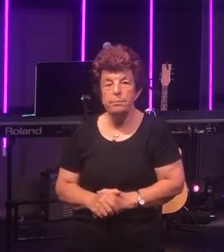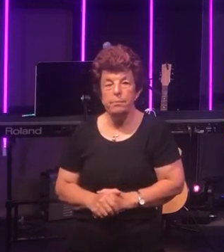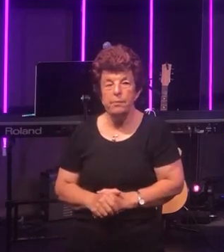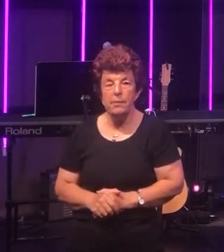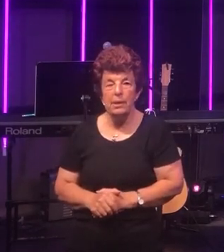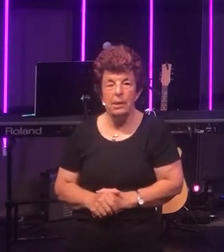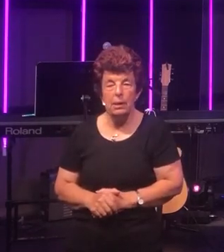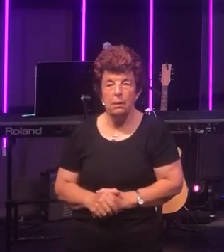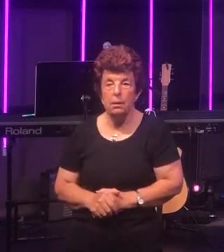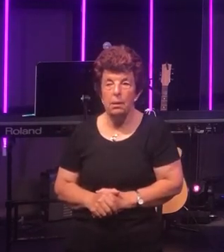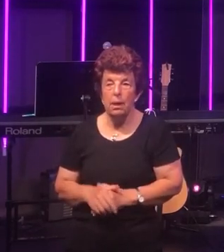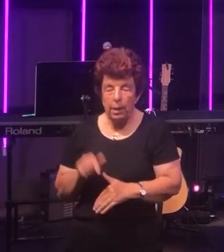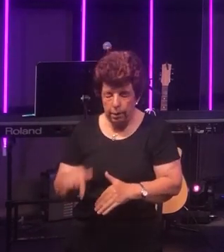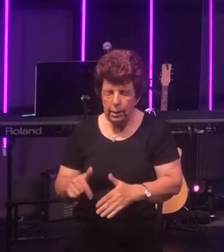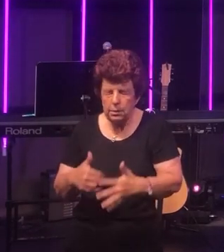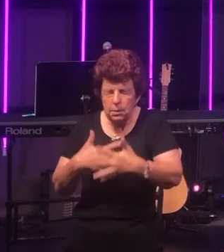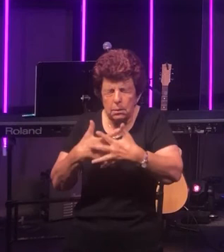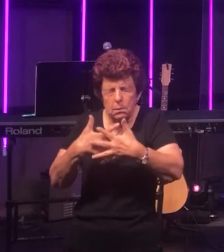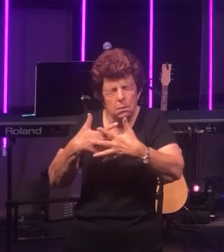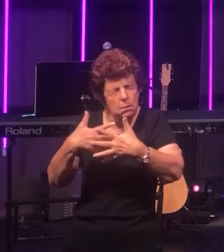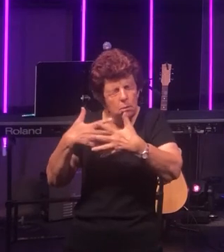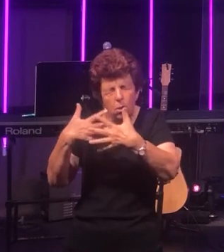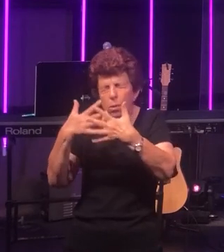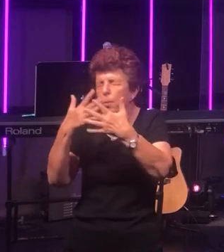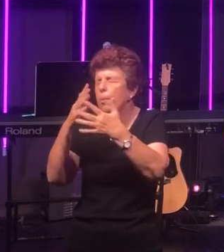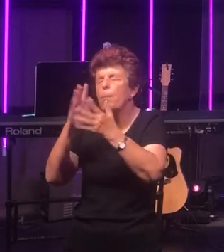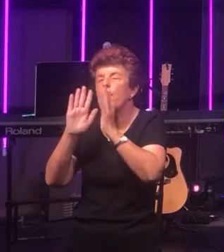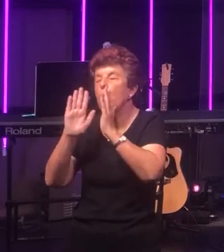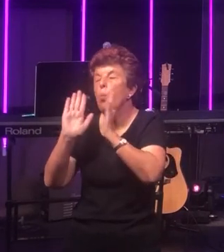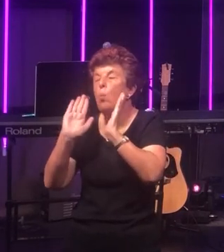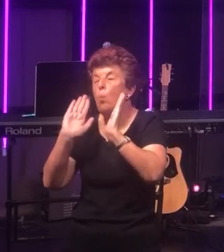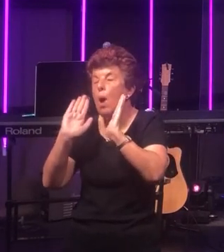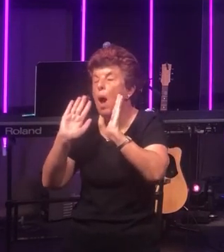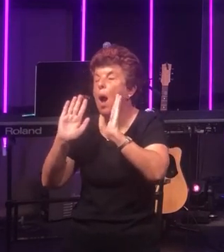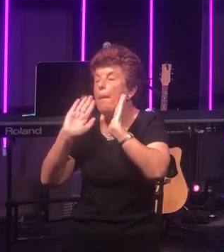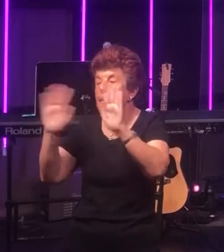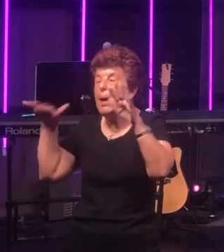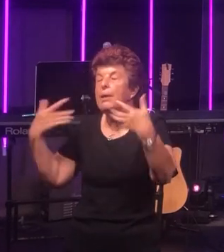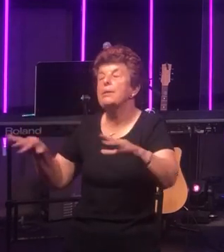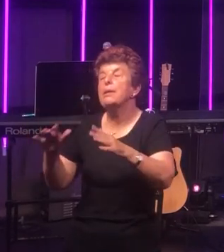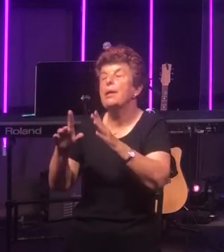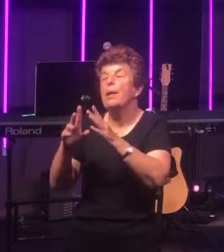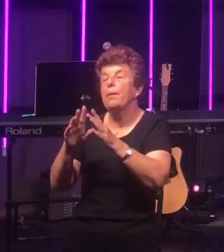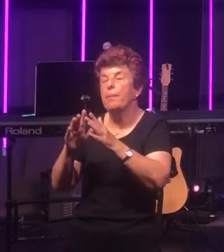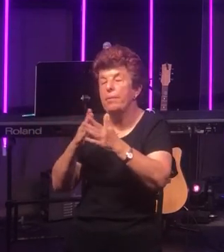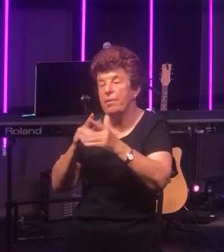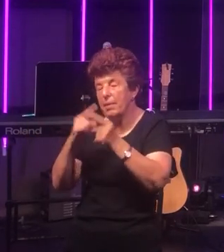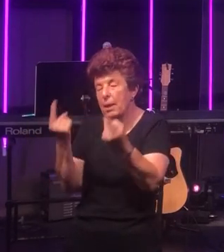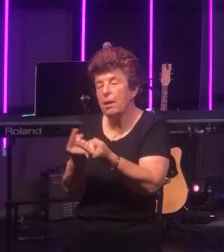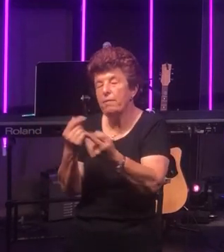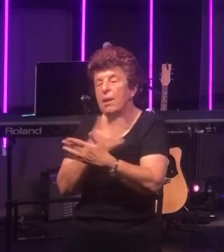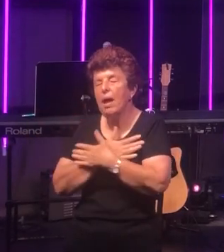This immense act of love which has been demonstrated to us - which we remember on